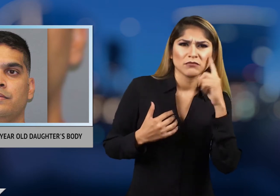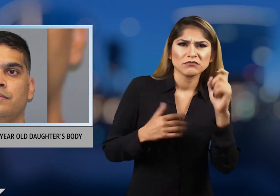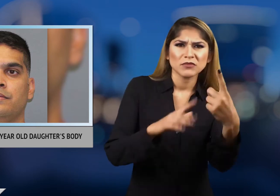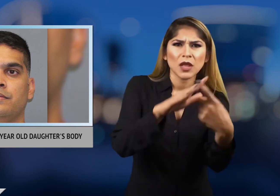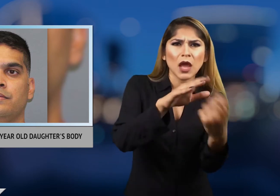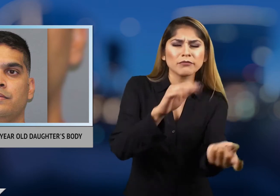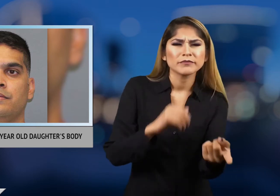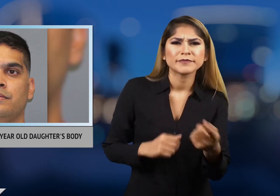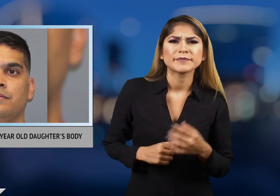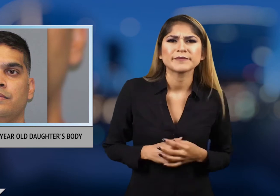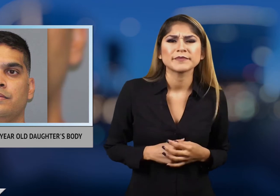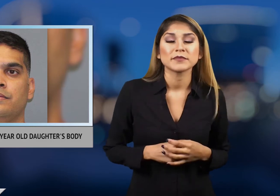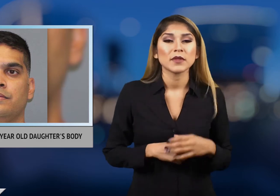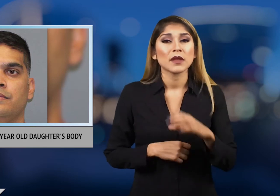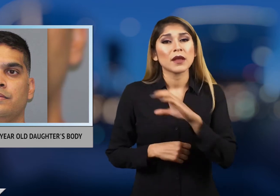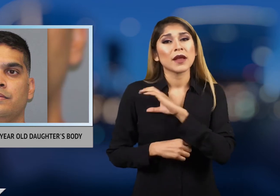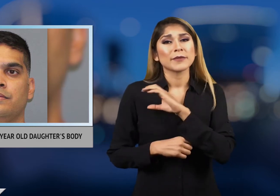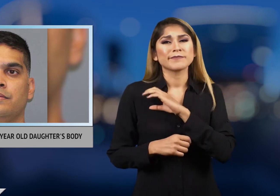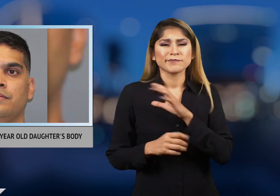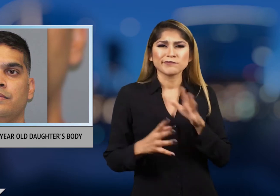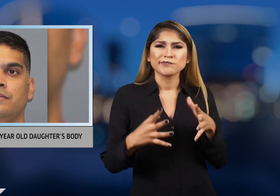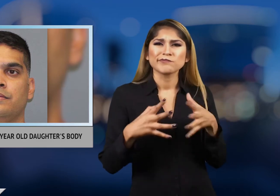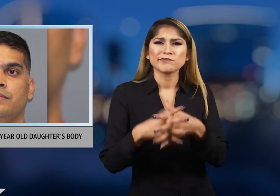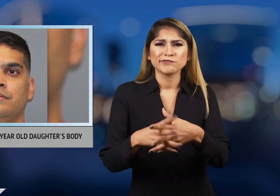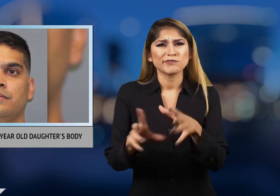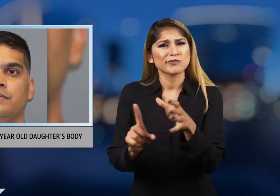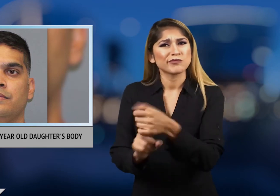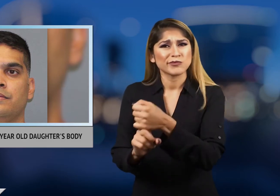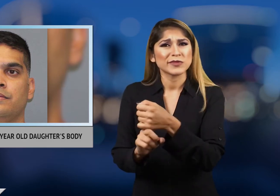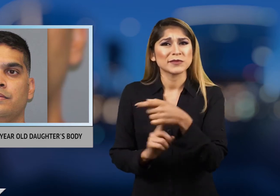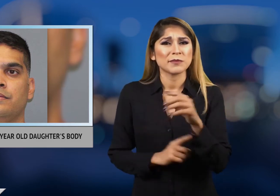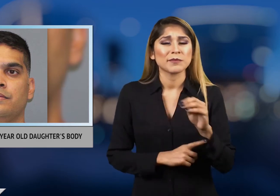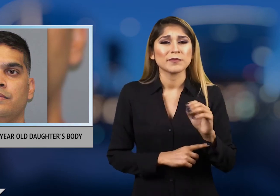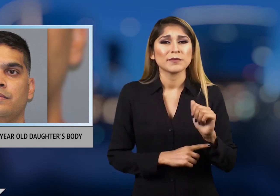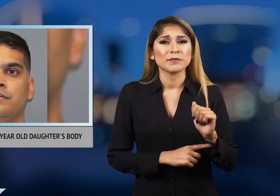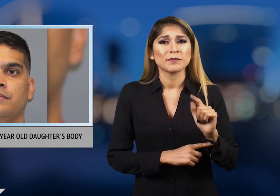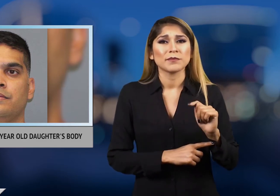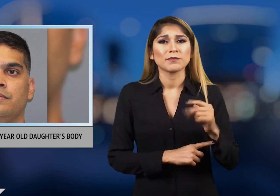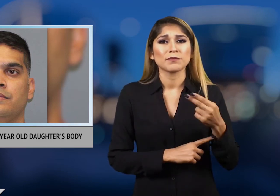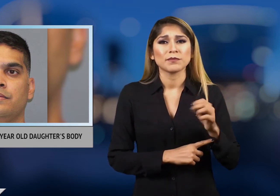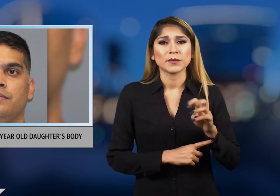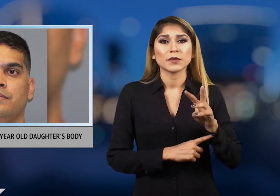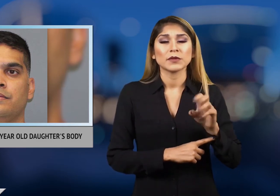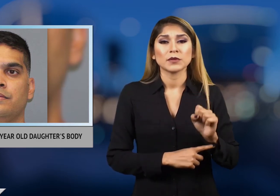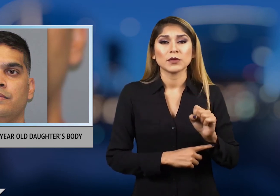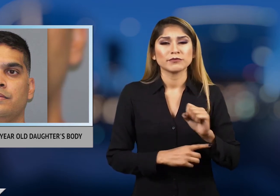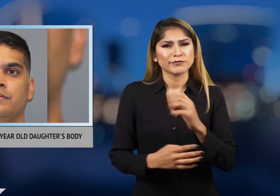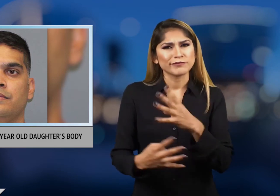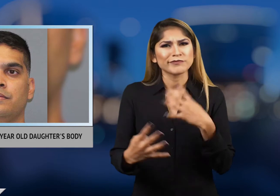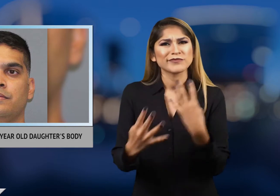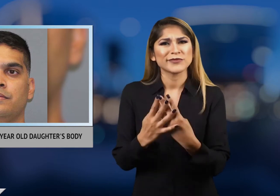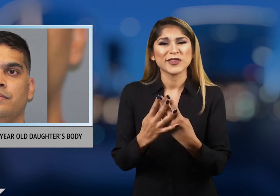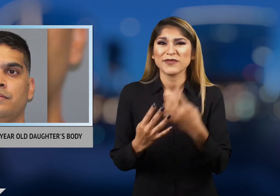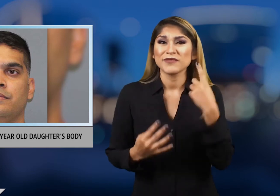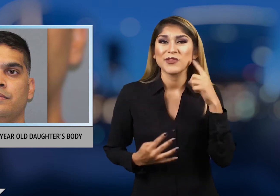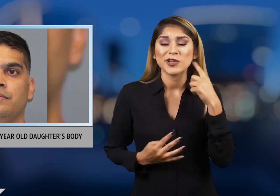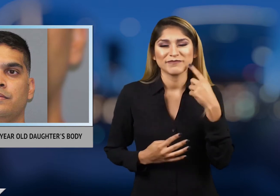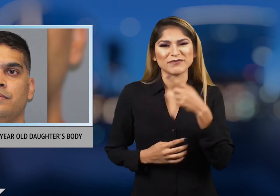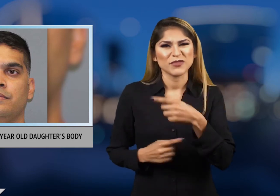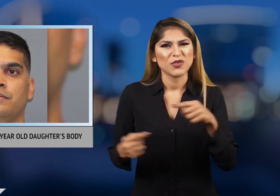Police charged the father with